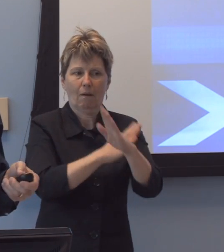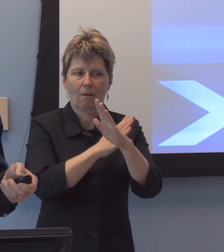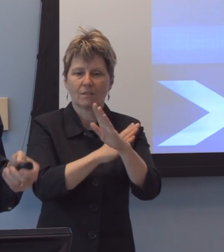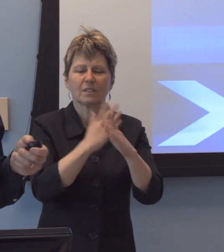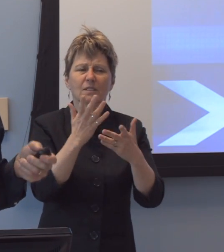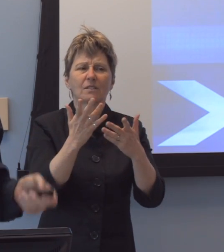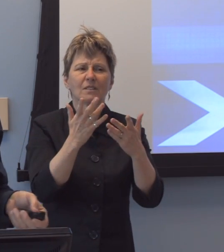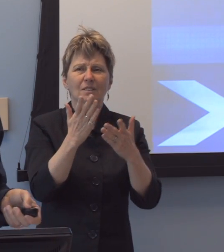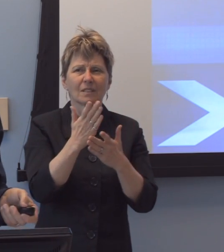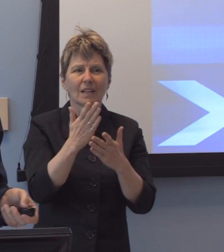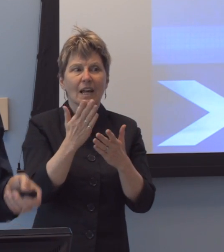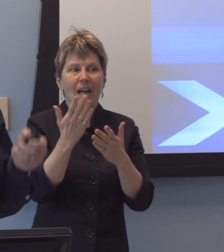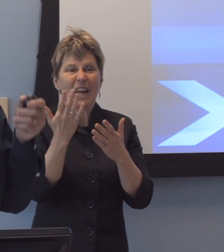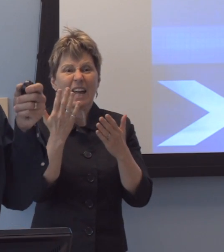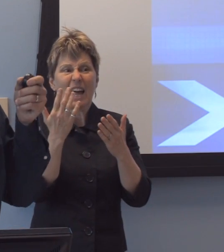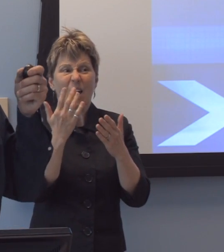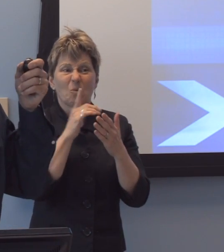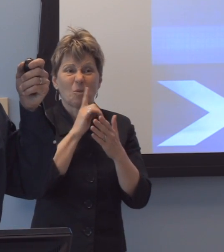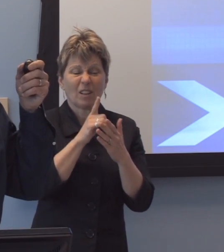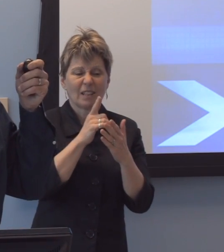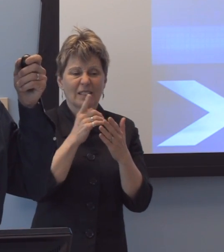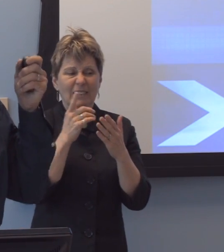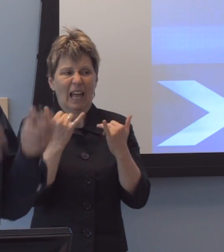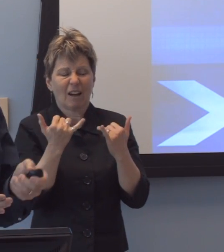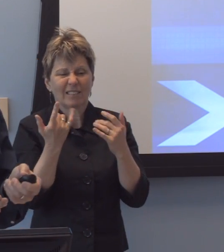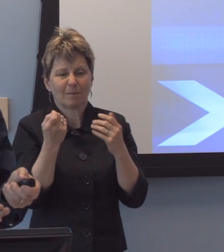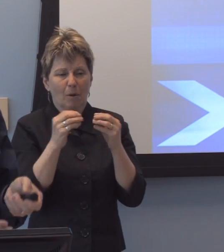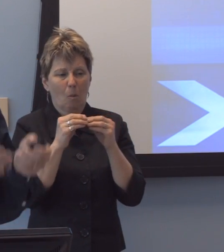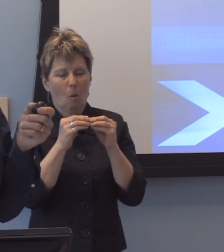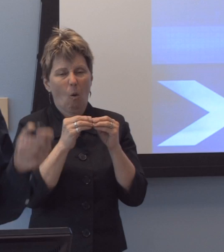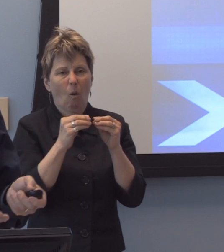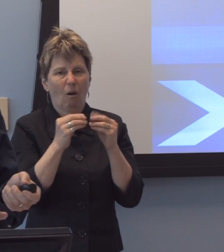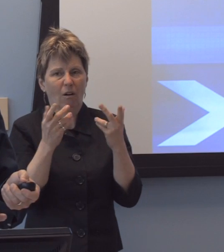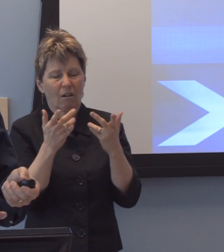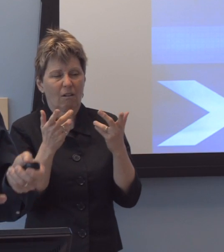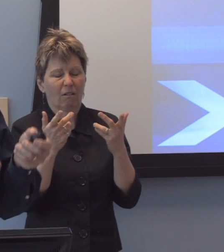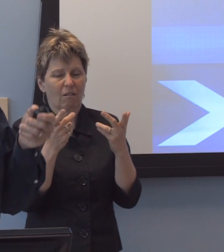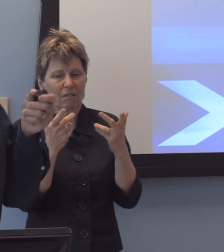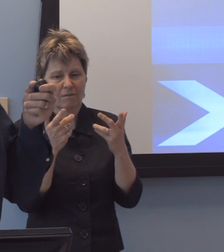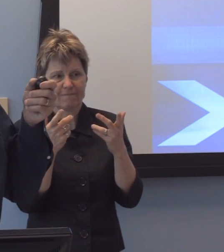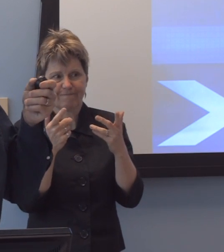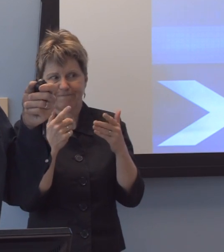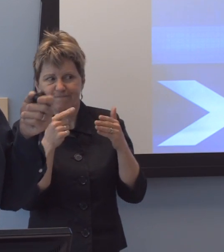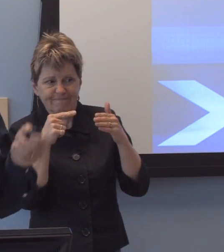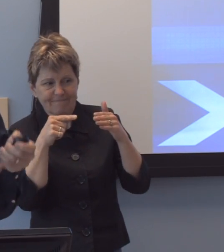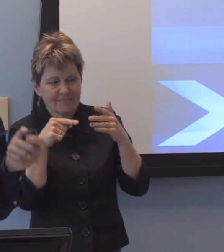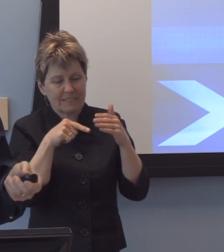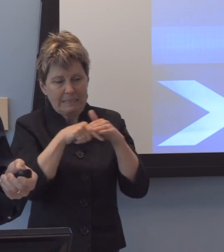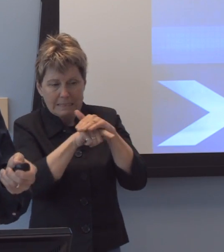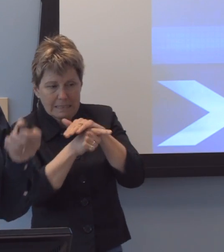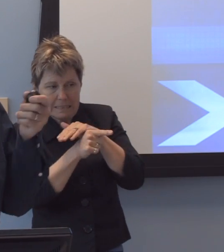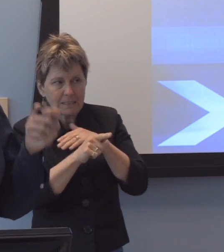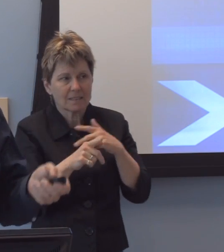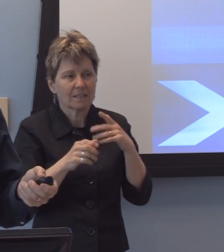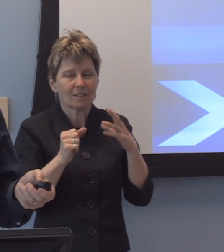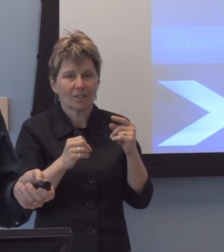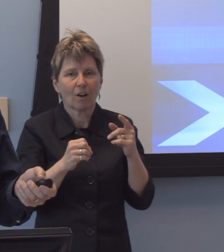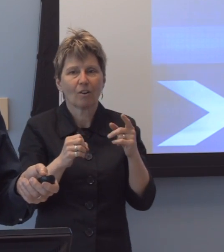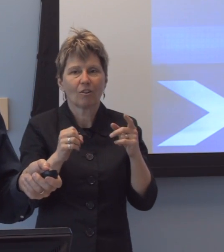God, when Tim went to bed and woke up the next morning, uh, the number of buildings had been built on campus